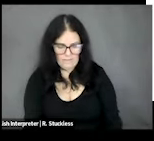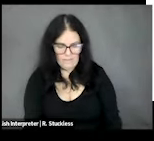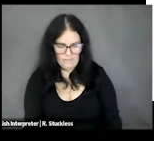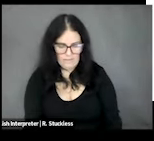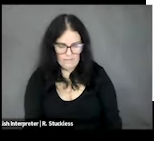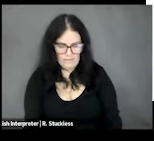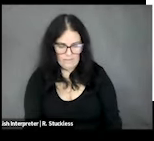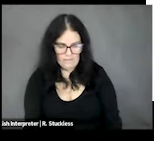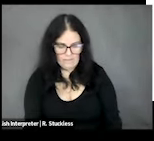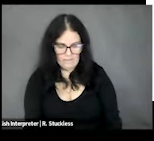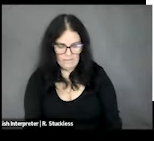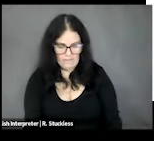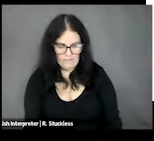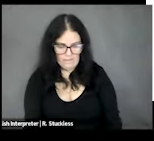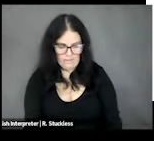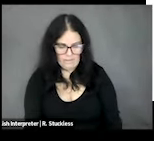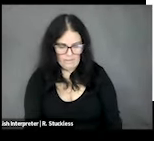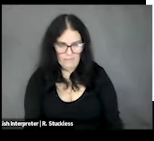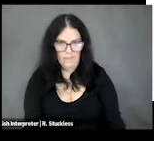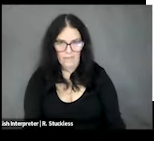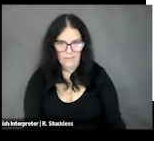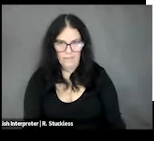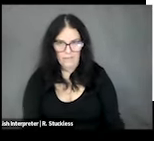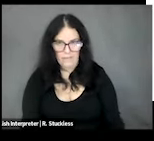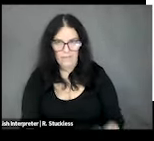like nerve conduction. They control your electrolyte management. They help your